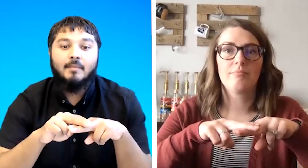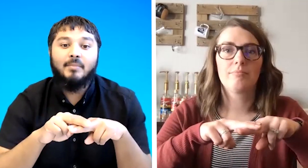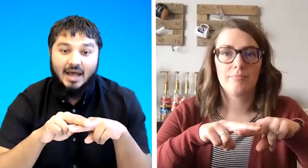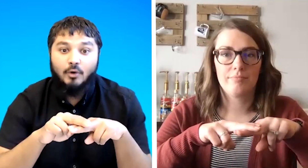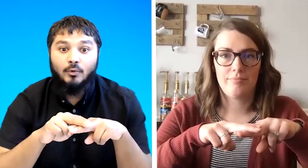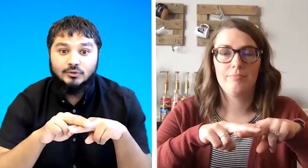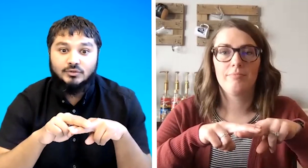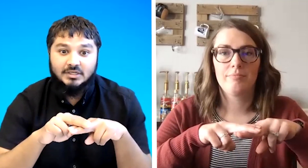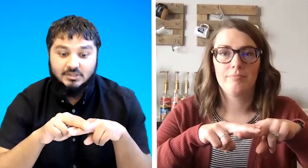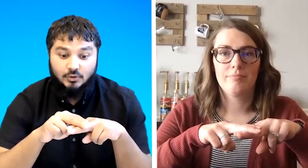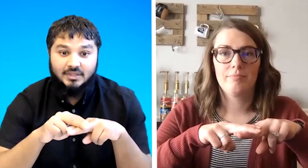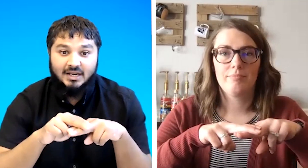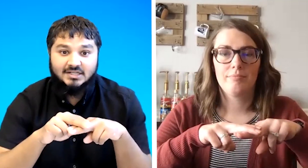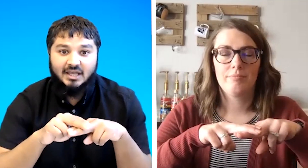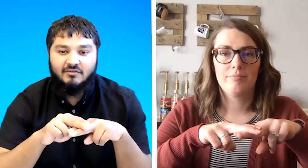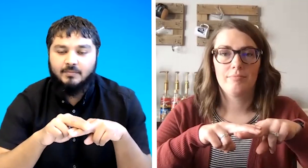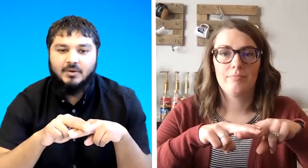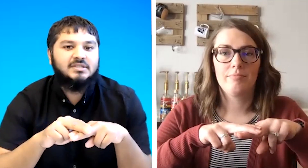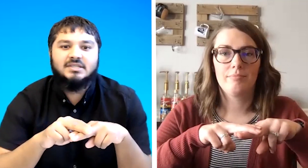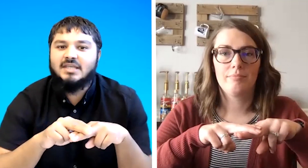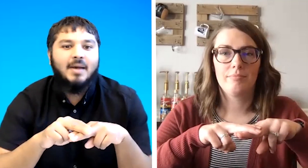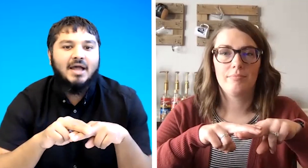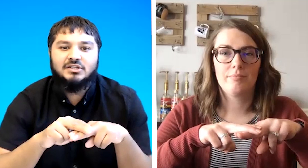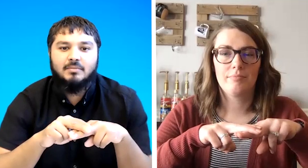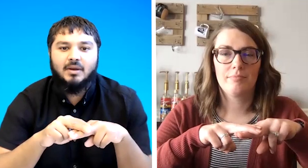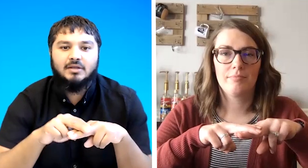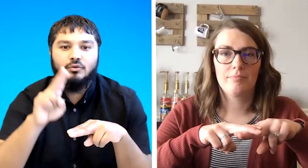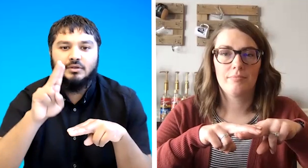but i also teach on the letter f because it's the same handshake i do this